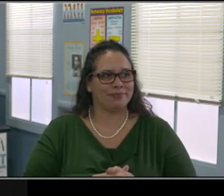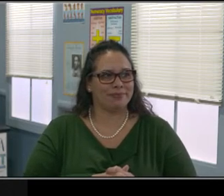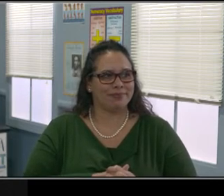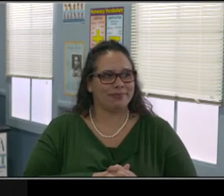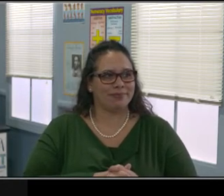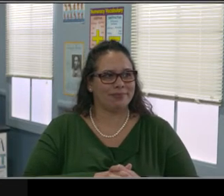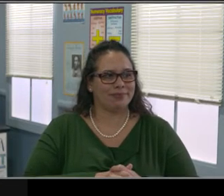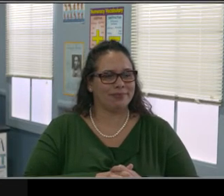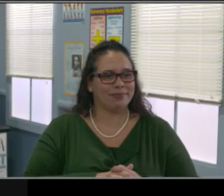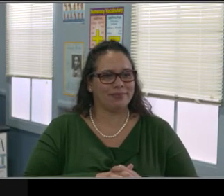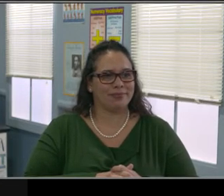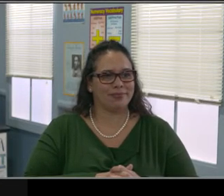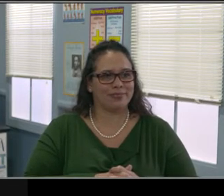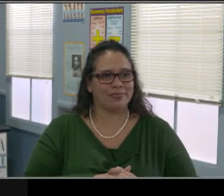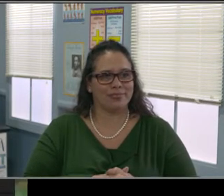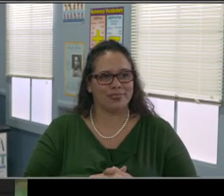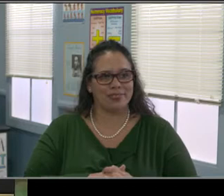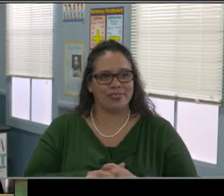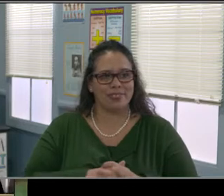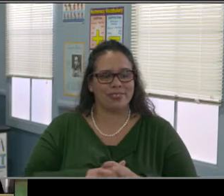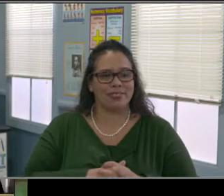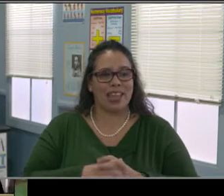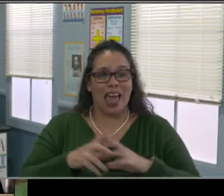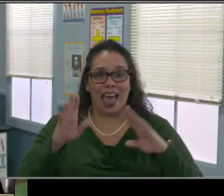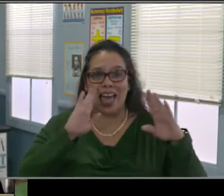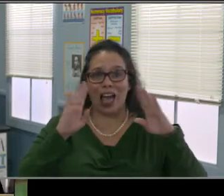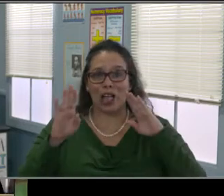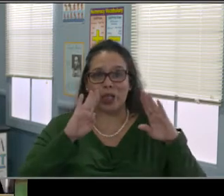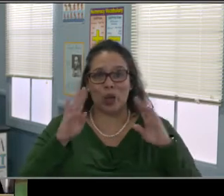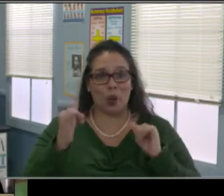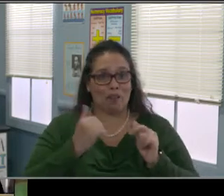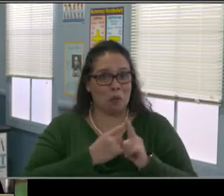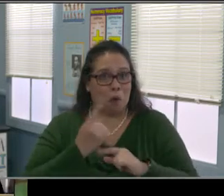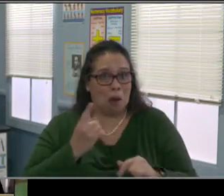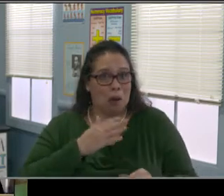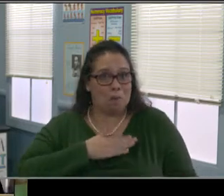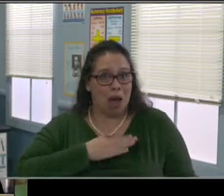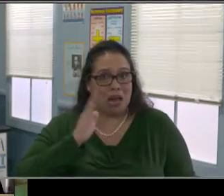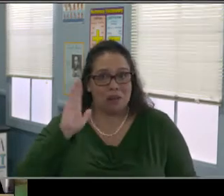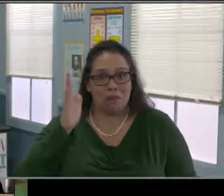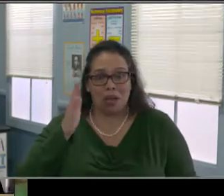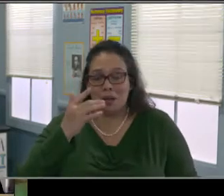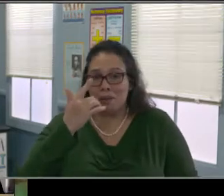I'm not an educational attorney, I'm a psychologist. I just really wanted to present information